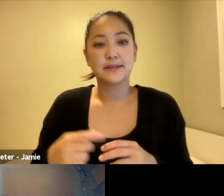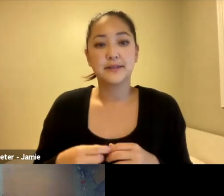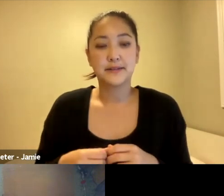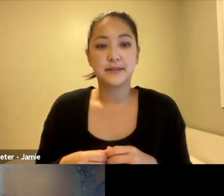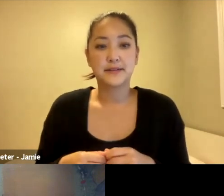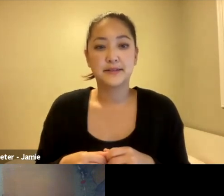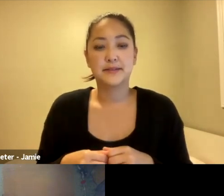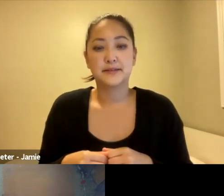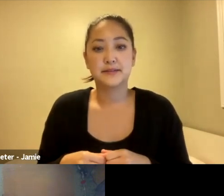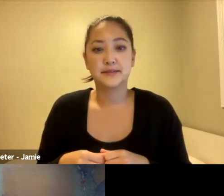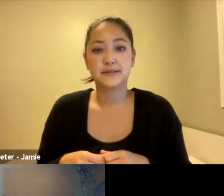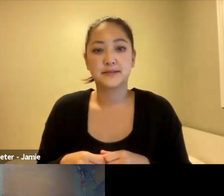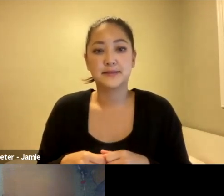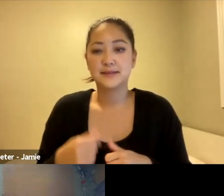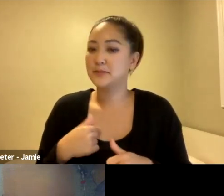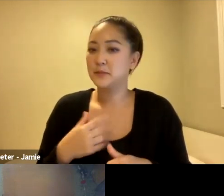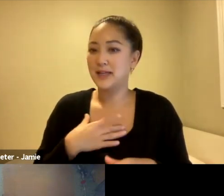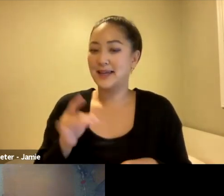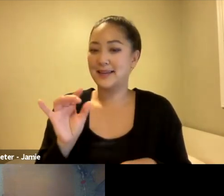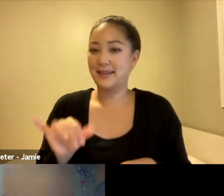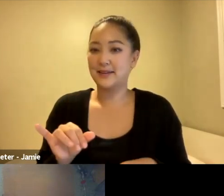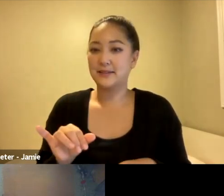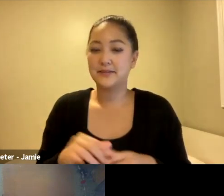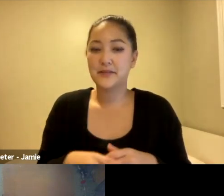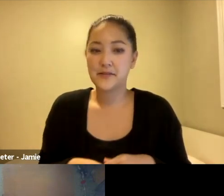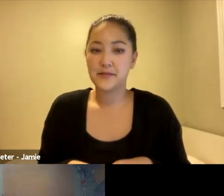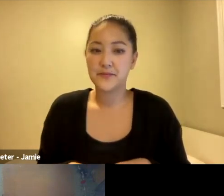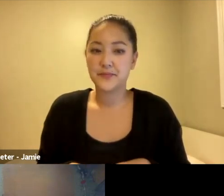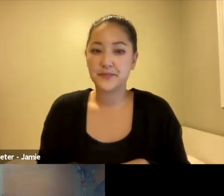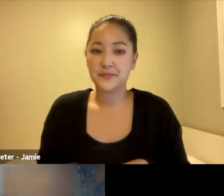And so I really like that abstraction a lot. And I was also wondering